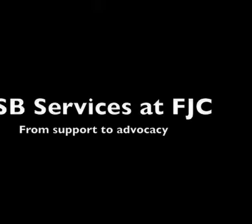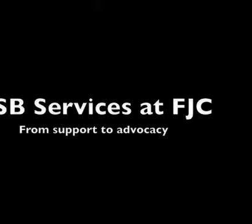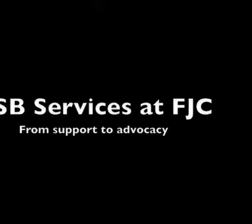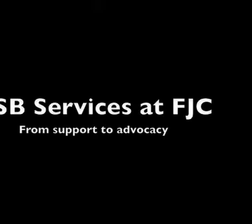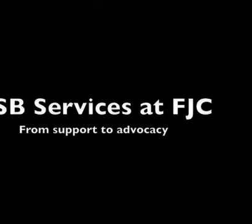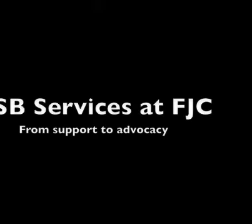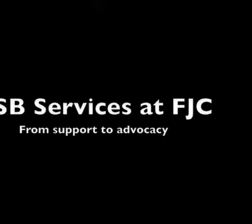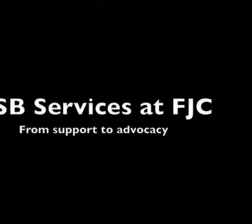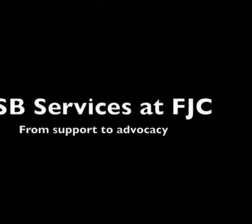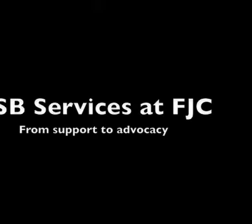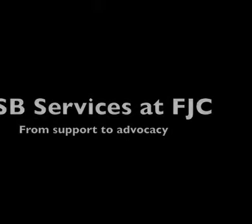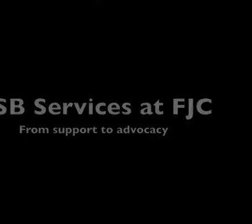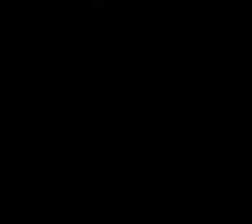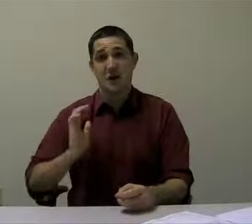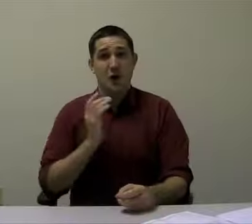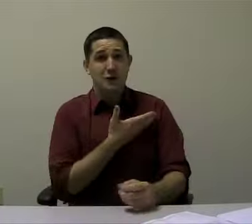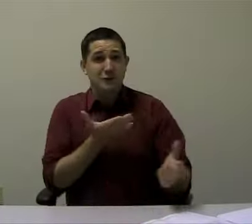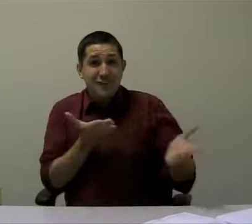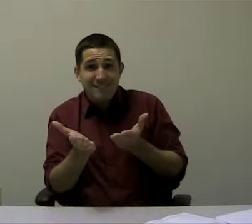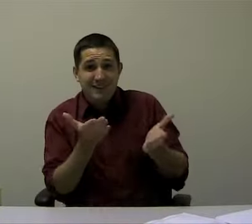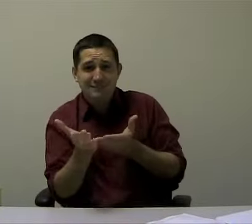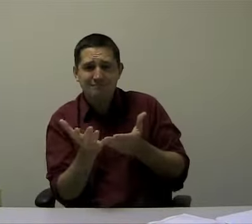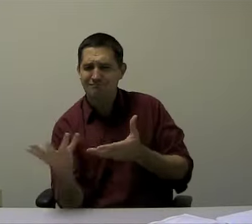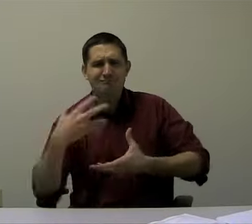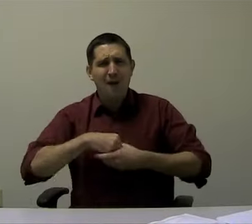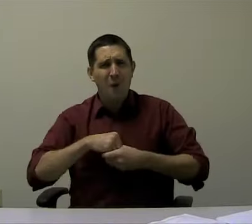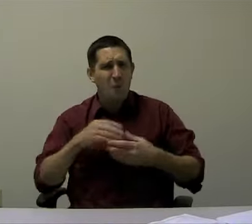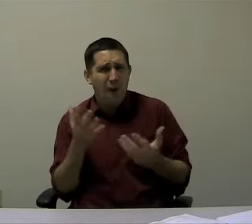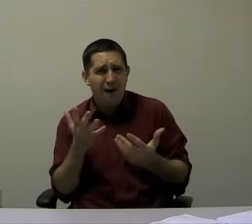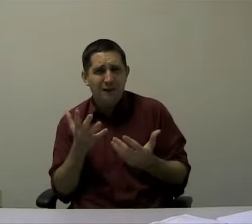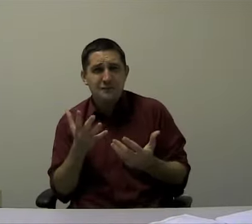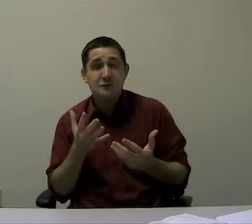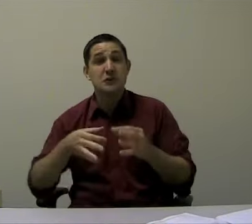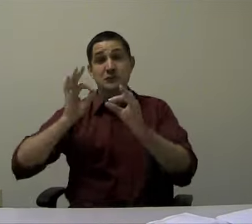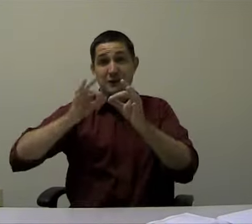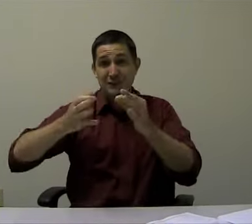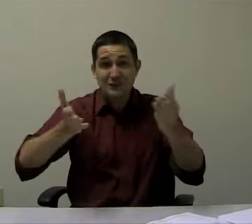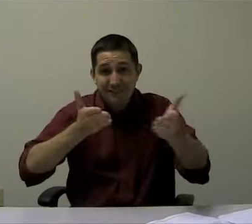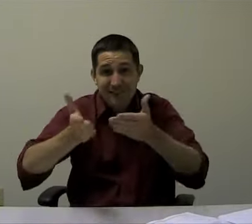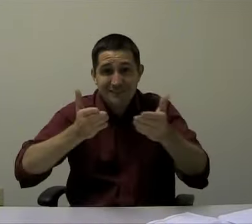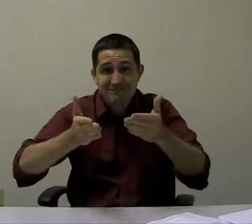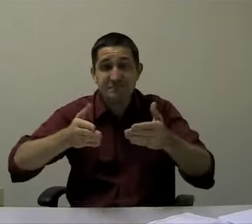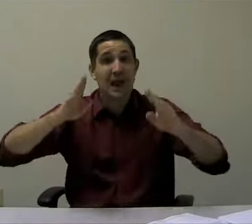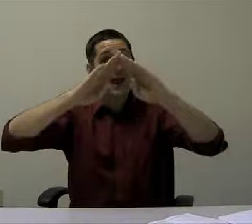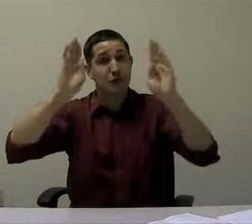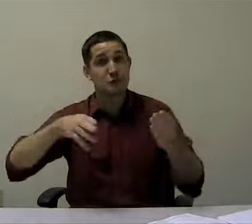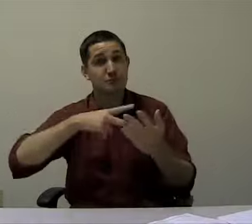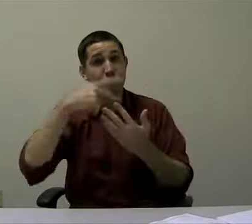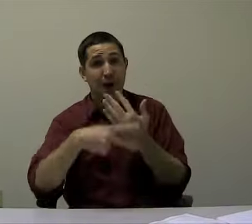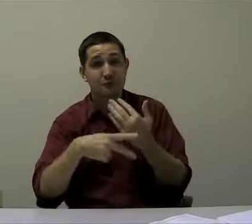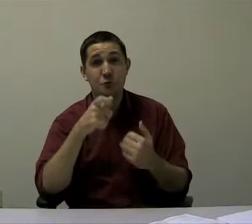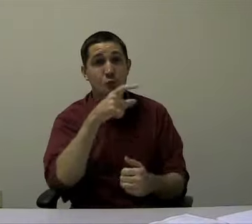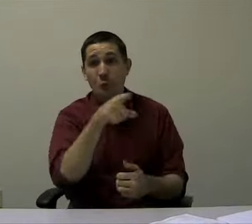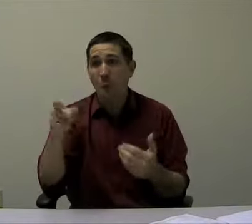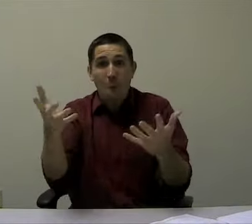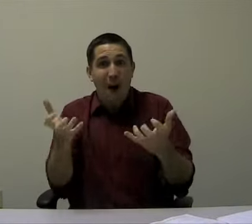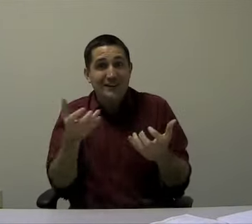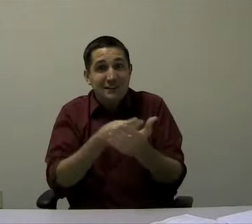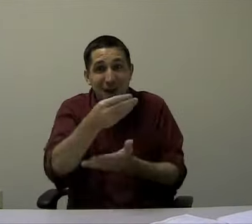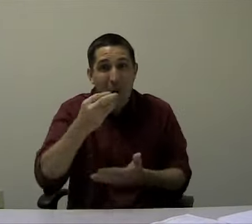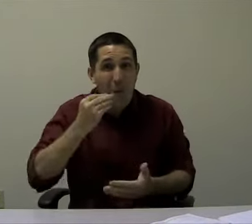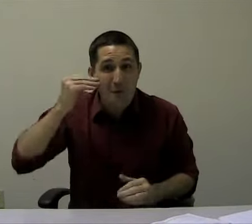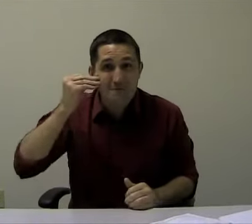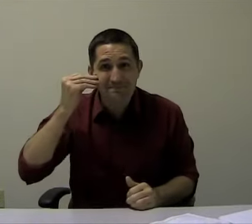Our services include interpreting services and a housing program that helps individuals